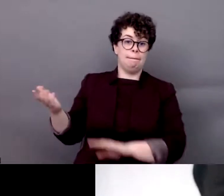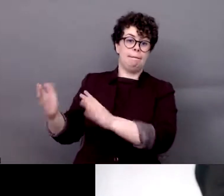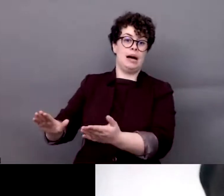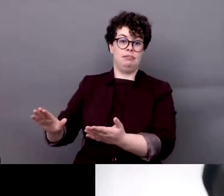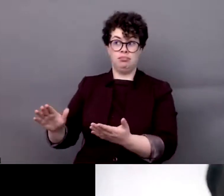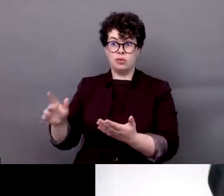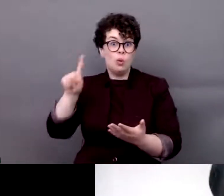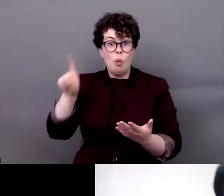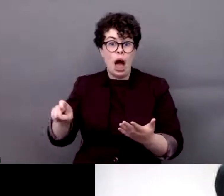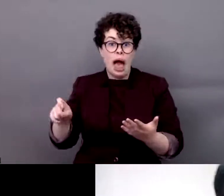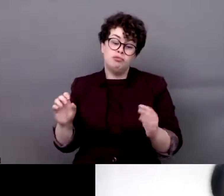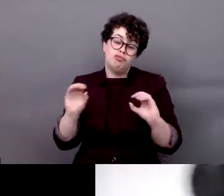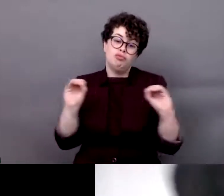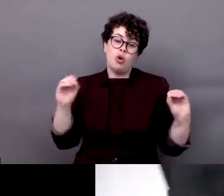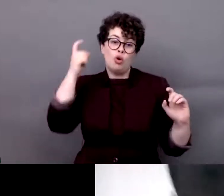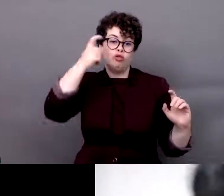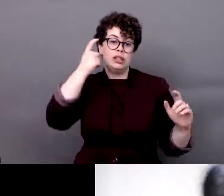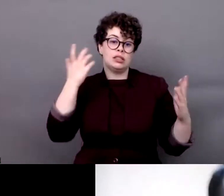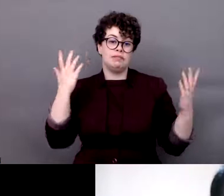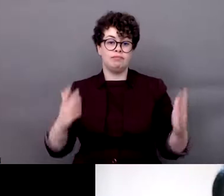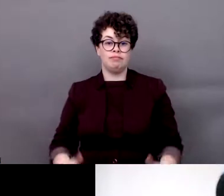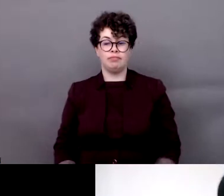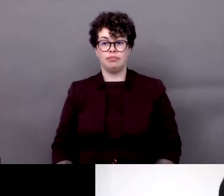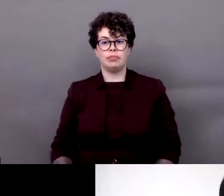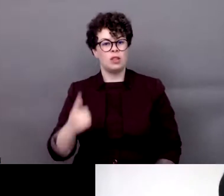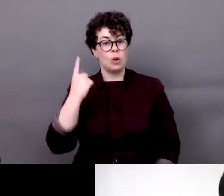for nothing. In a case that took